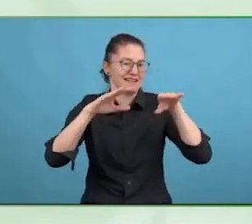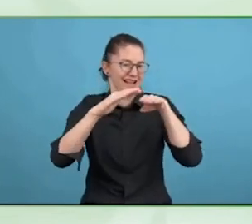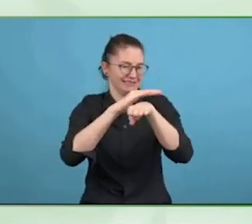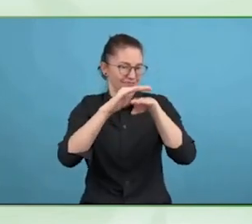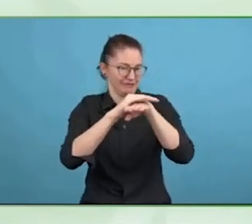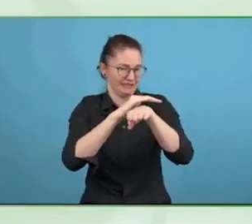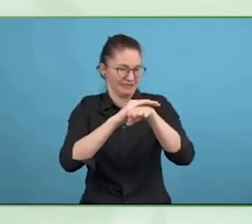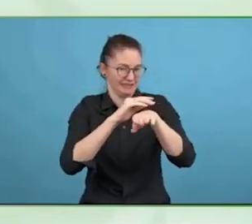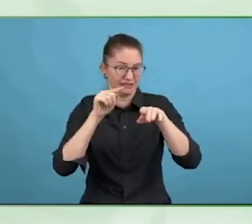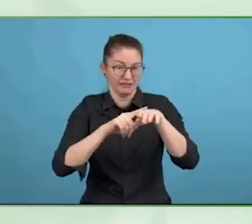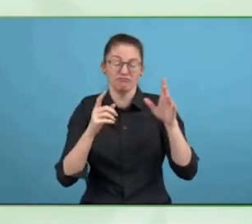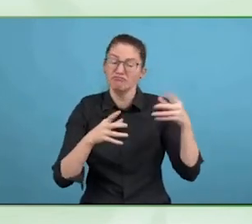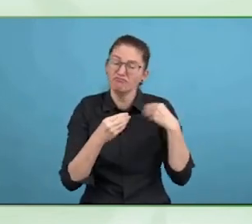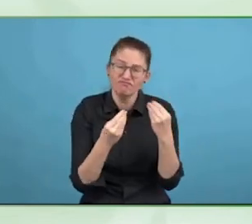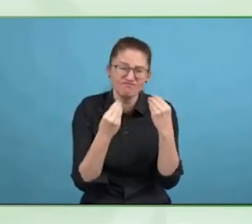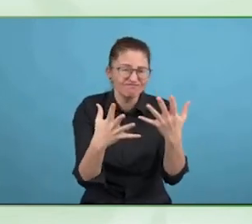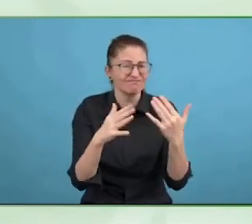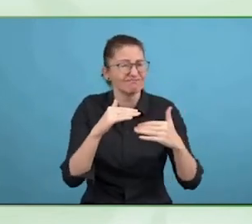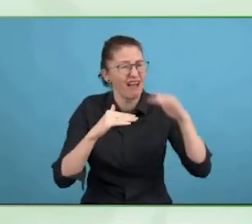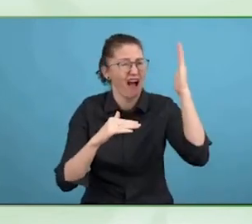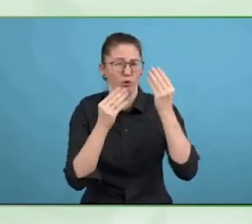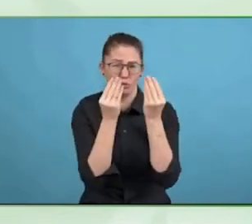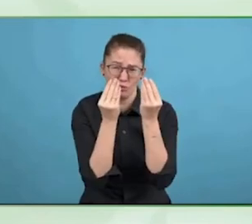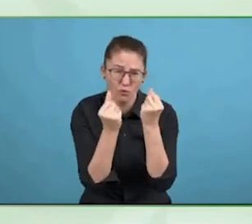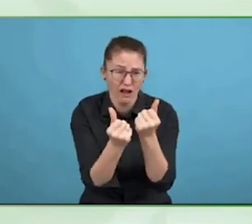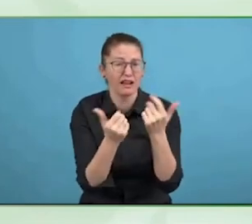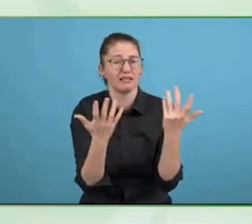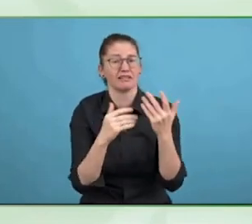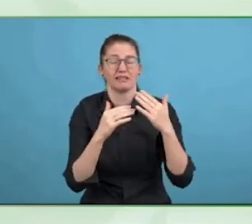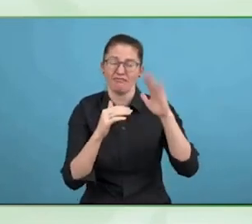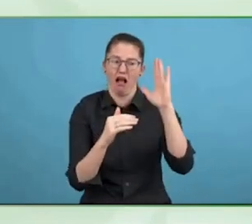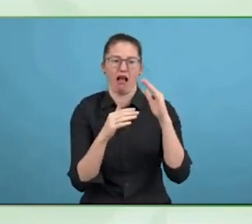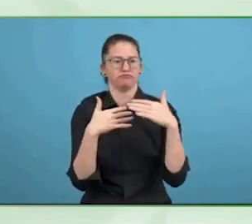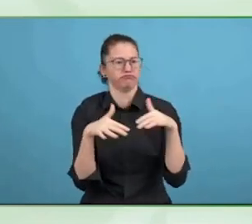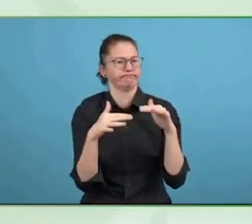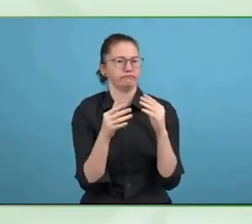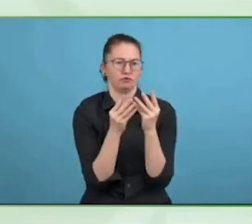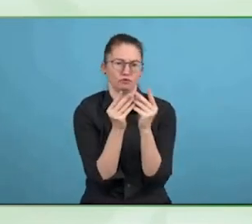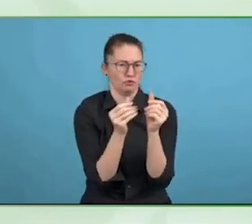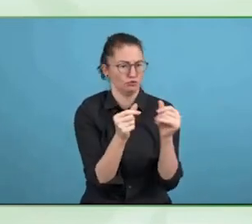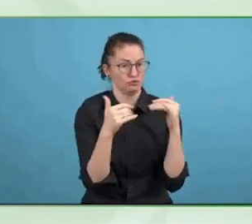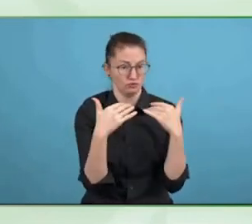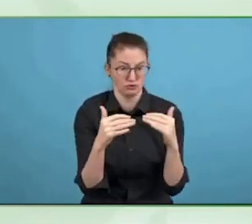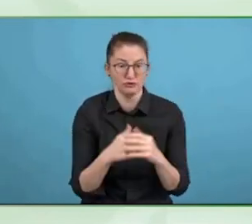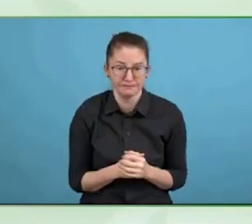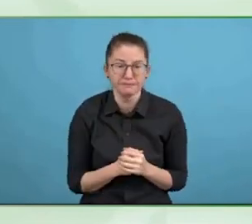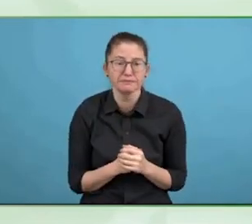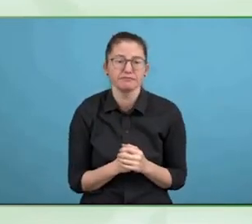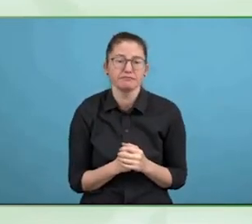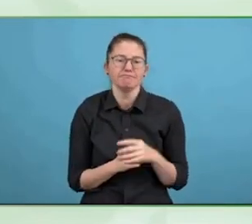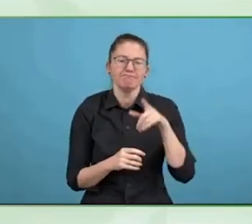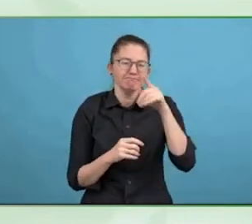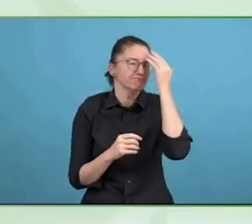necessarily the norm in the accessibility space. It includes closed captioning, live captioning, audio description,